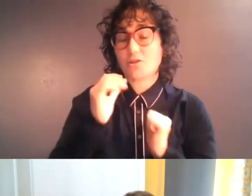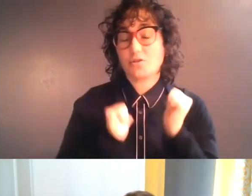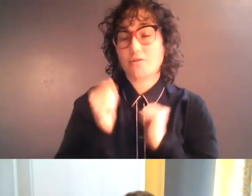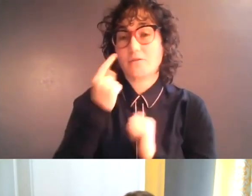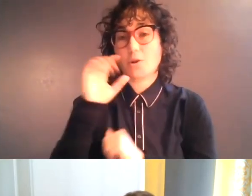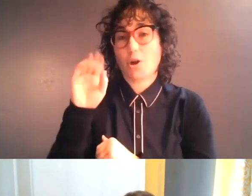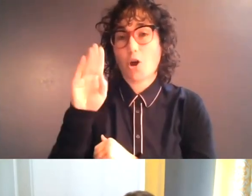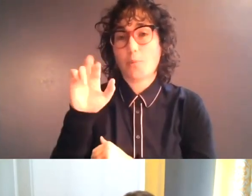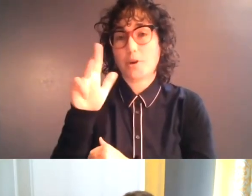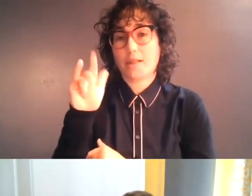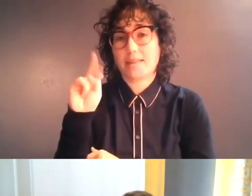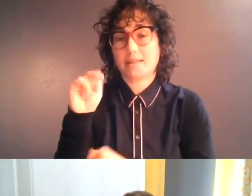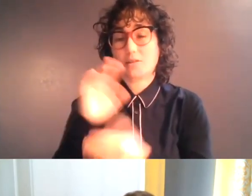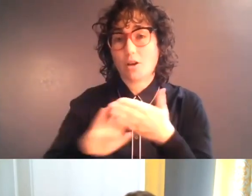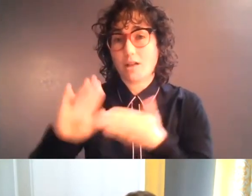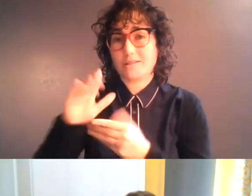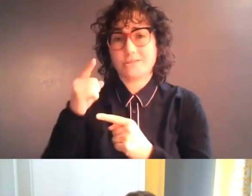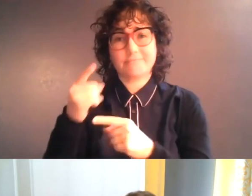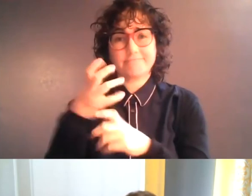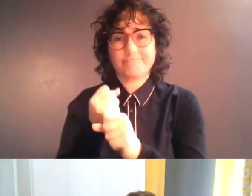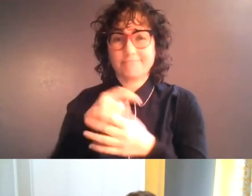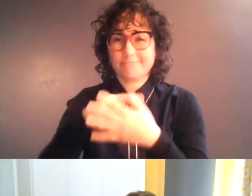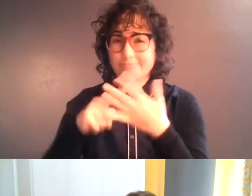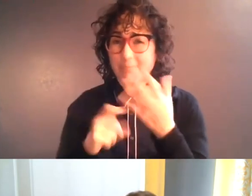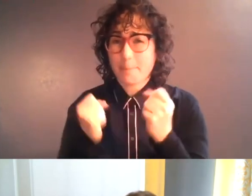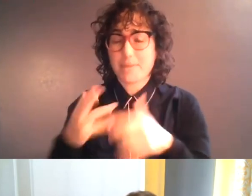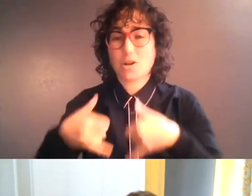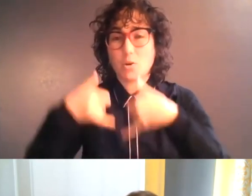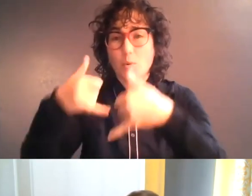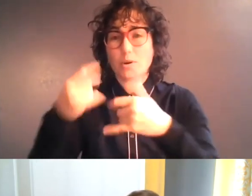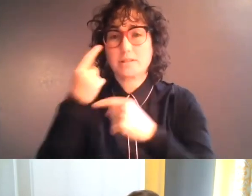is a recipient of numerous awards for his scholarship, and a past member of Phamaly